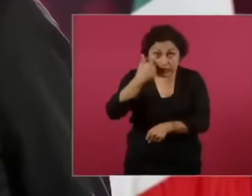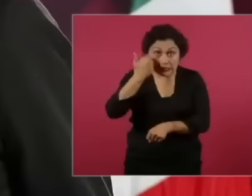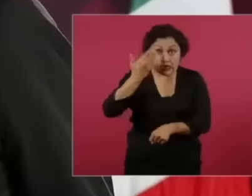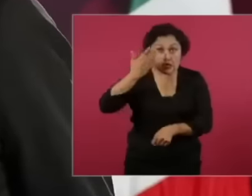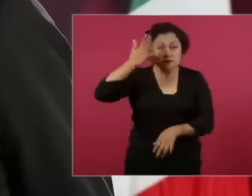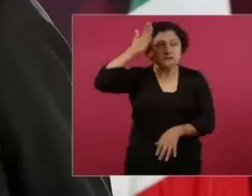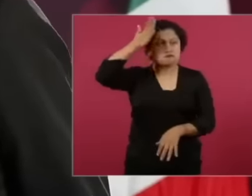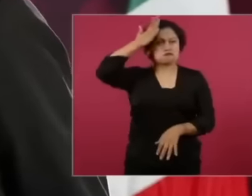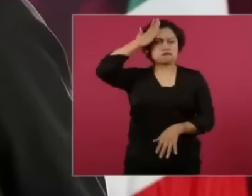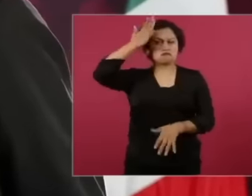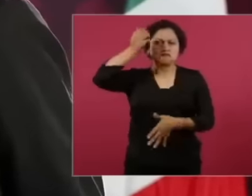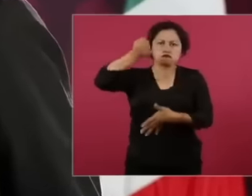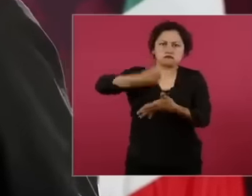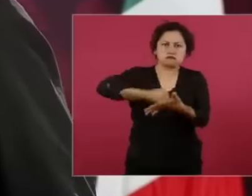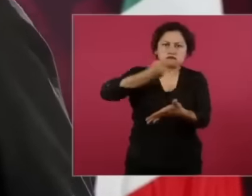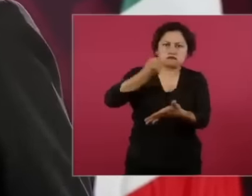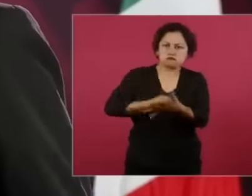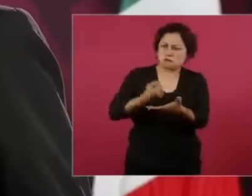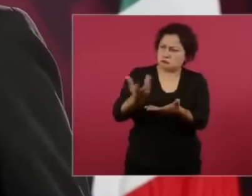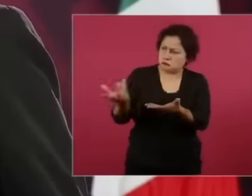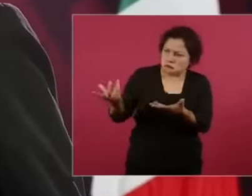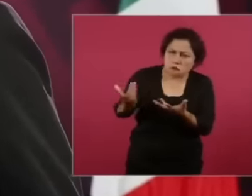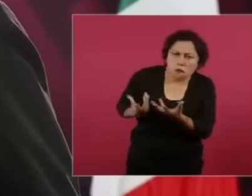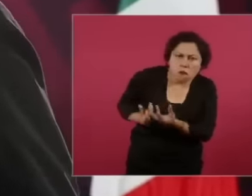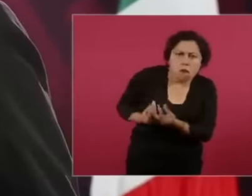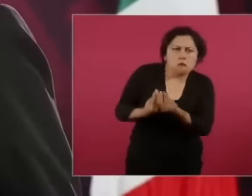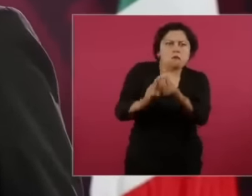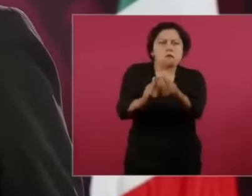reality of oppression of injustices of privileges